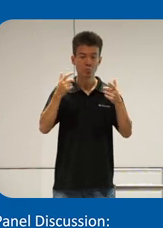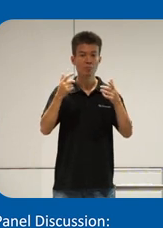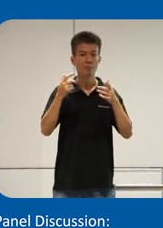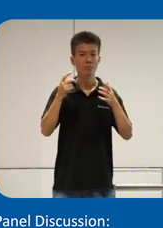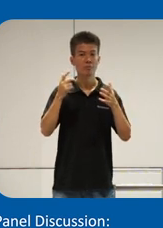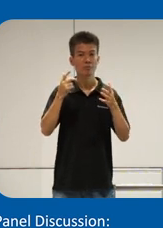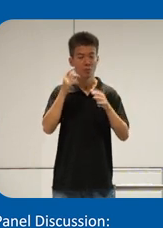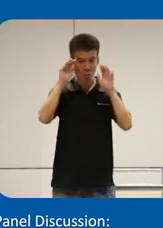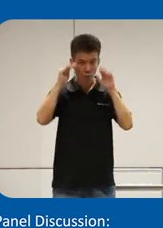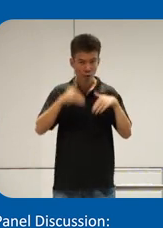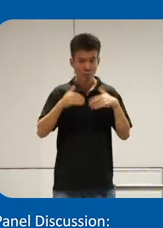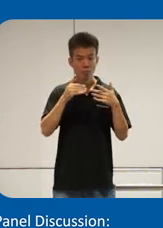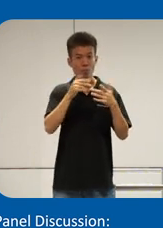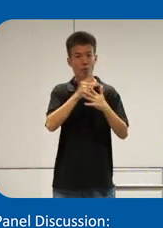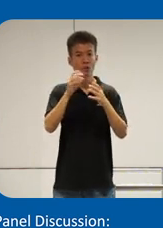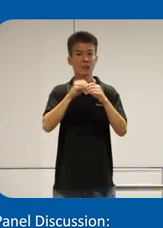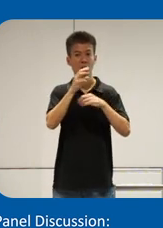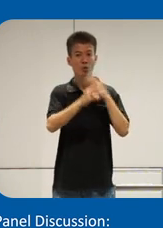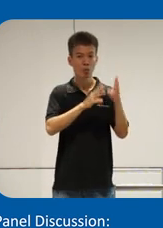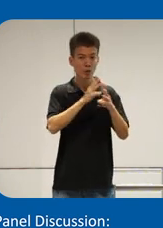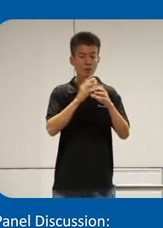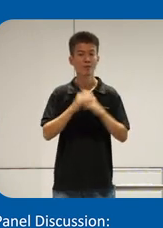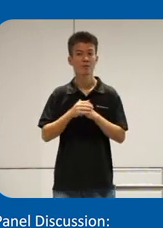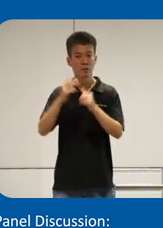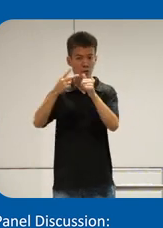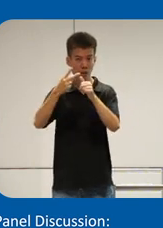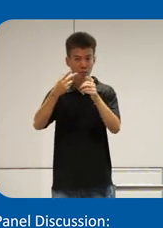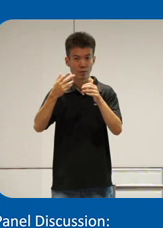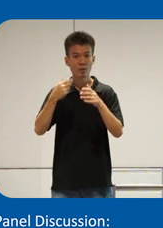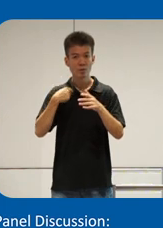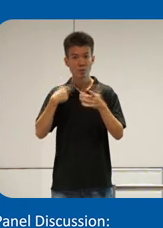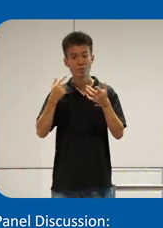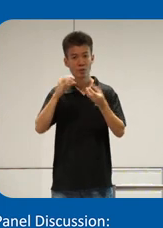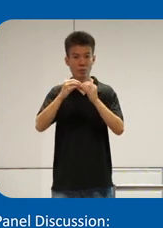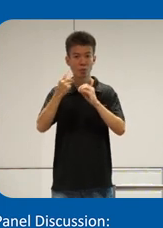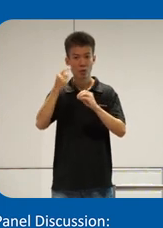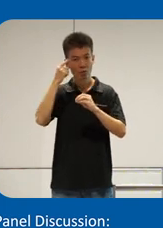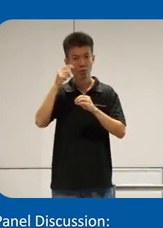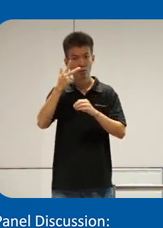uh Muslim population in the world and the second one we are the number one for three years St for